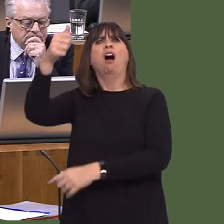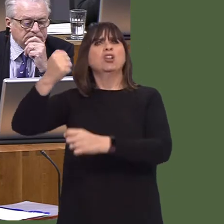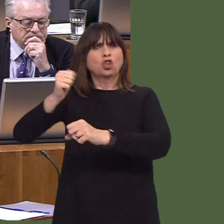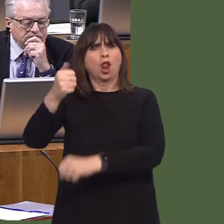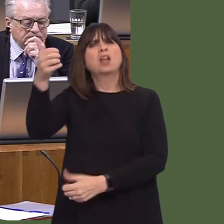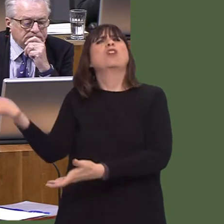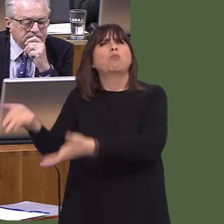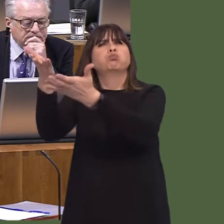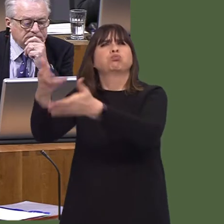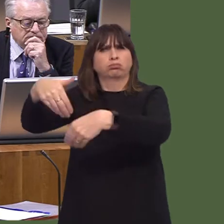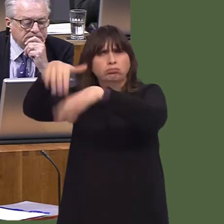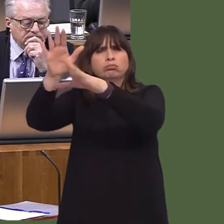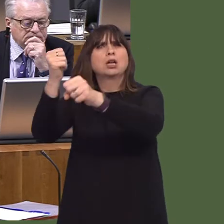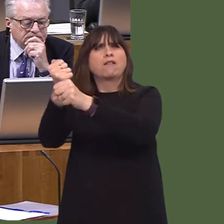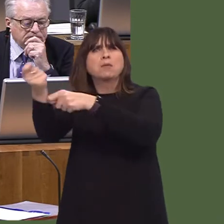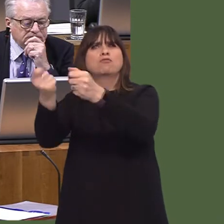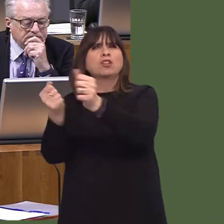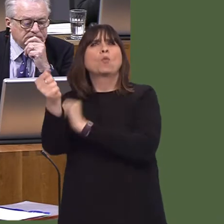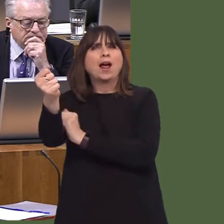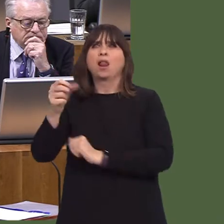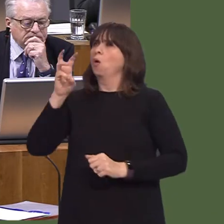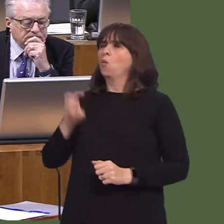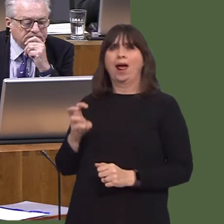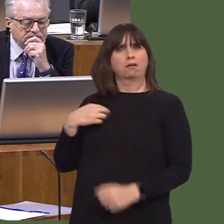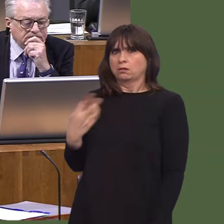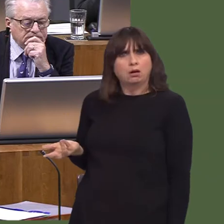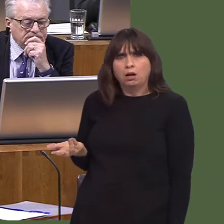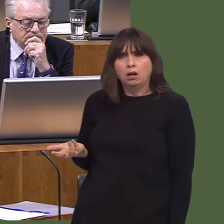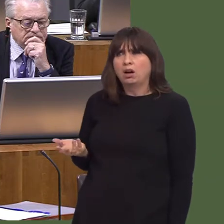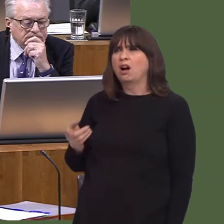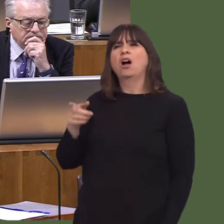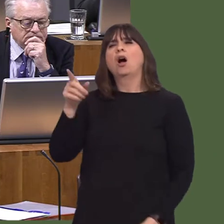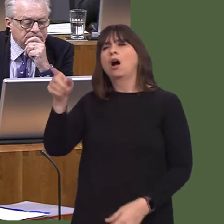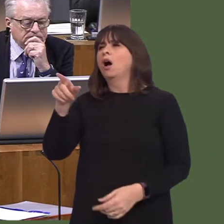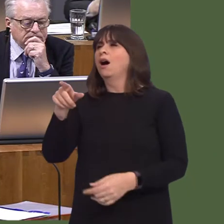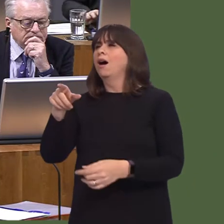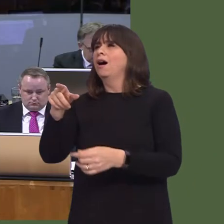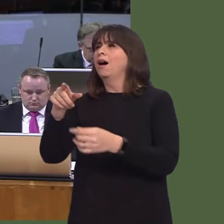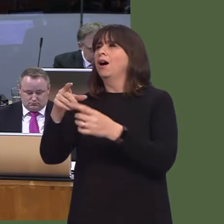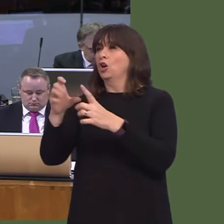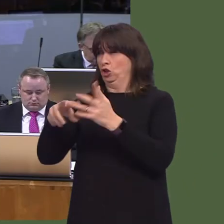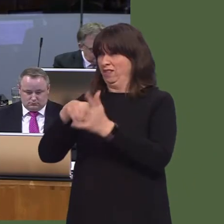I know the Cabinet Secretary for Finance has met with industry leaders on this particular issueówho are really concerned that the write-downs that businesses are going to have to put into